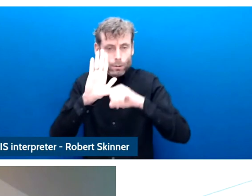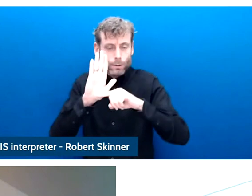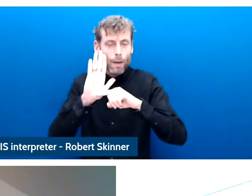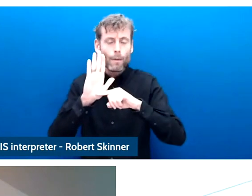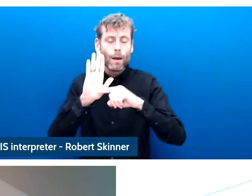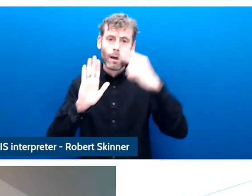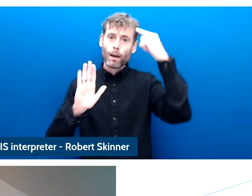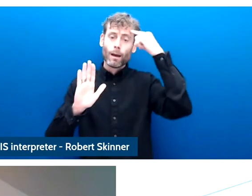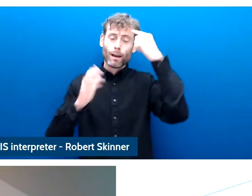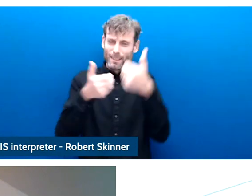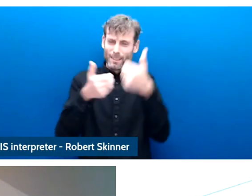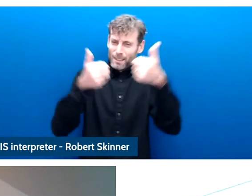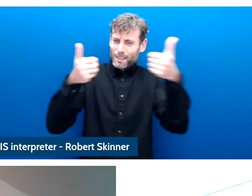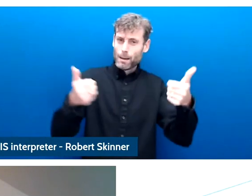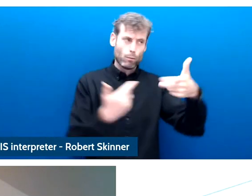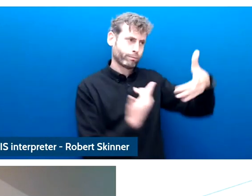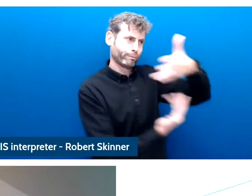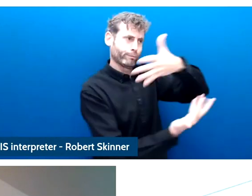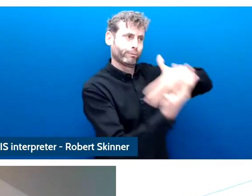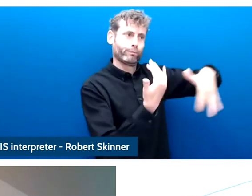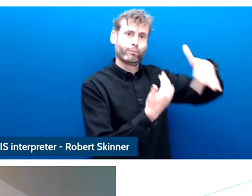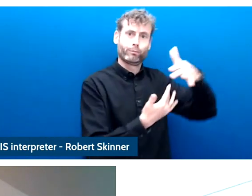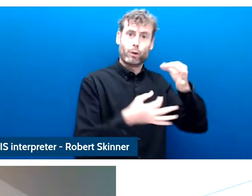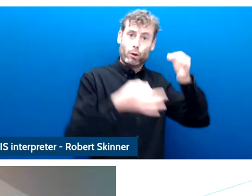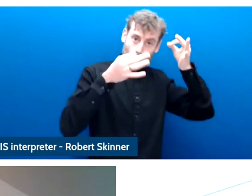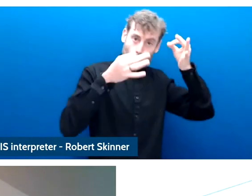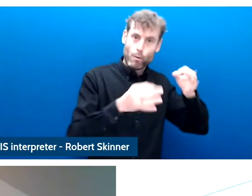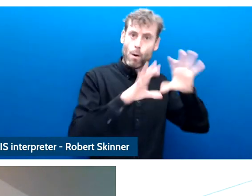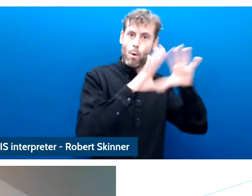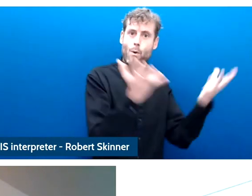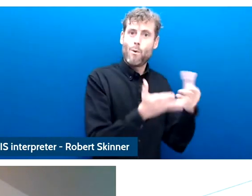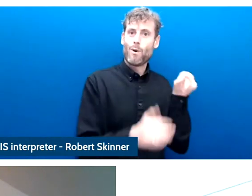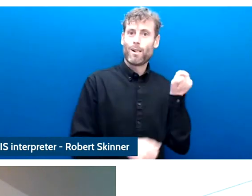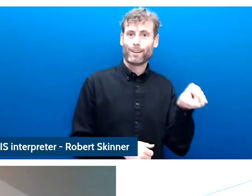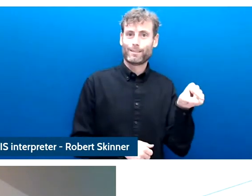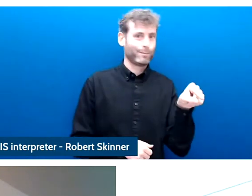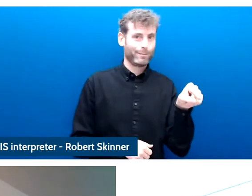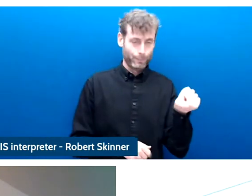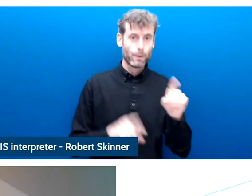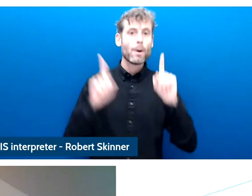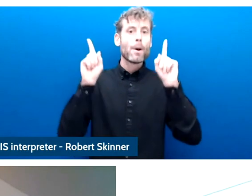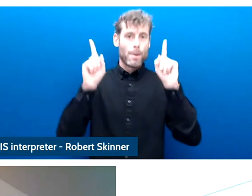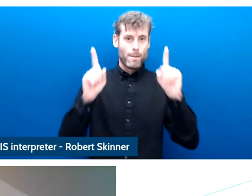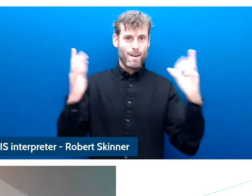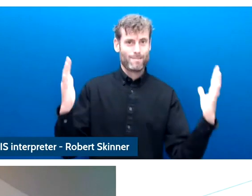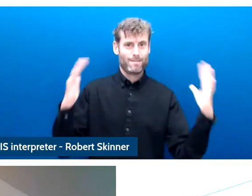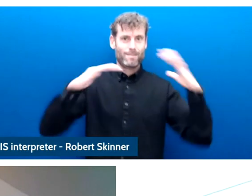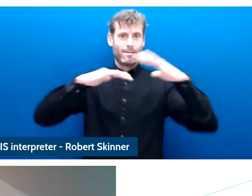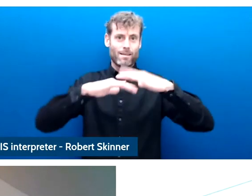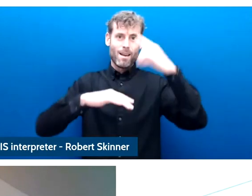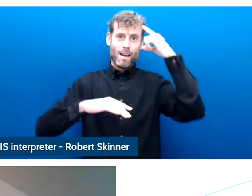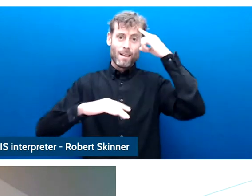It's as a challenge to policy making and it ads complexity but I strongly feel we